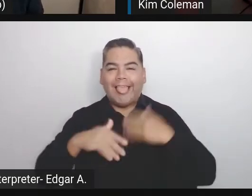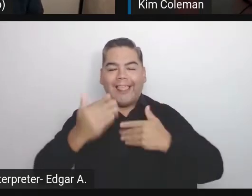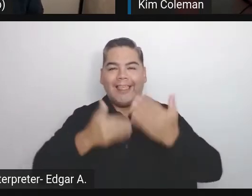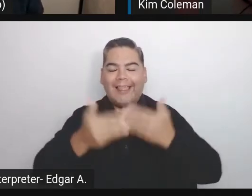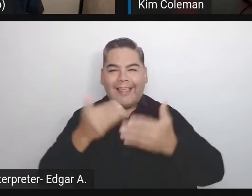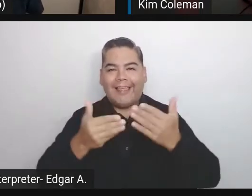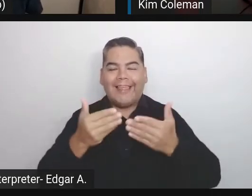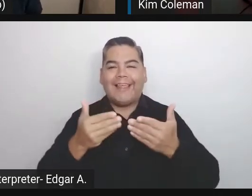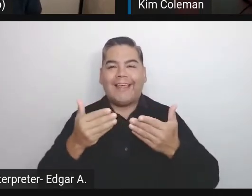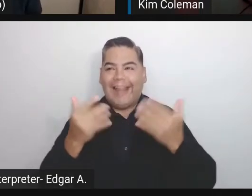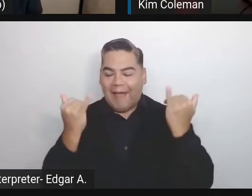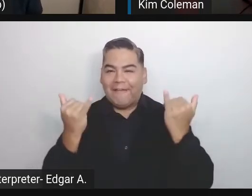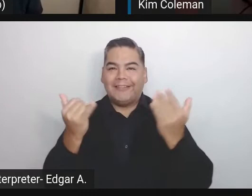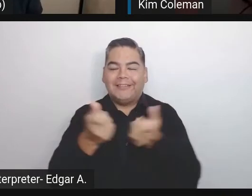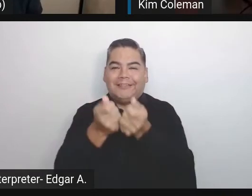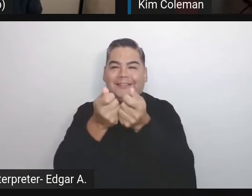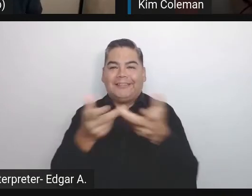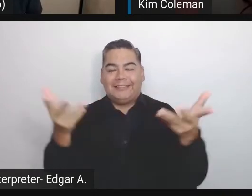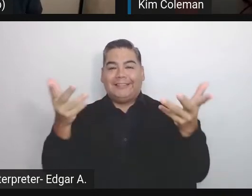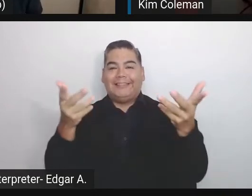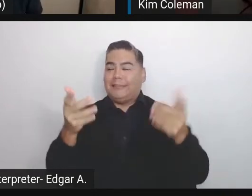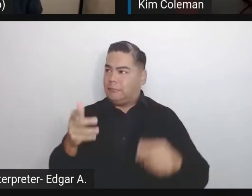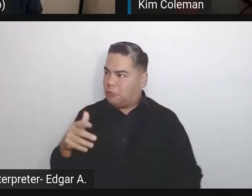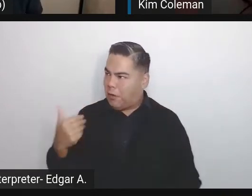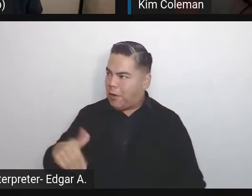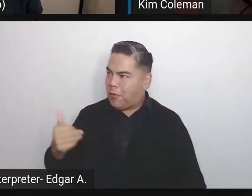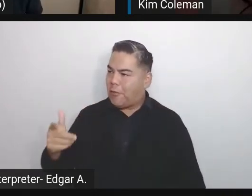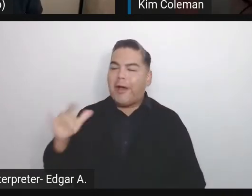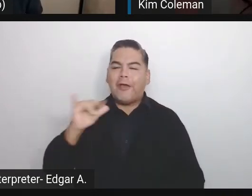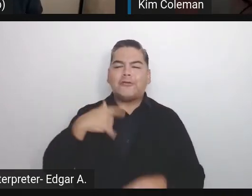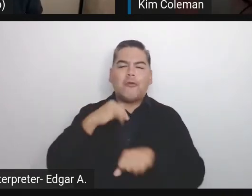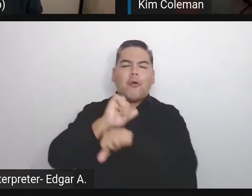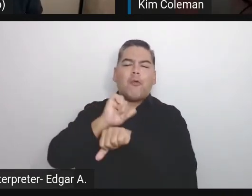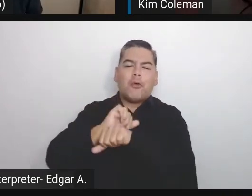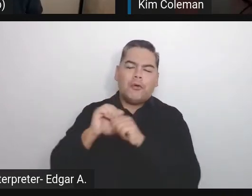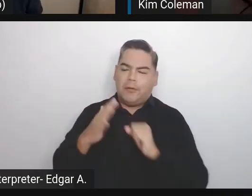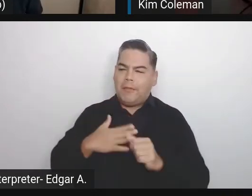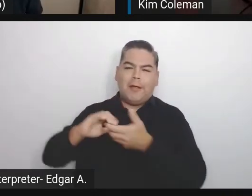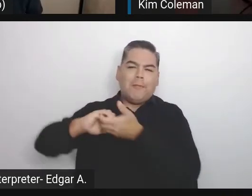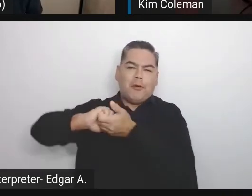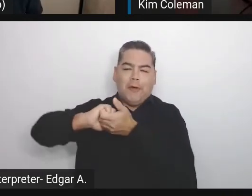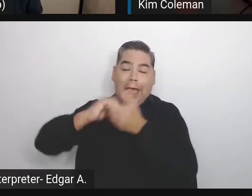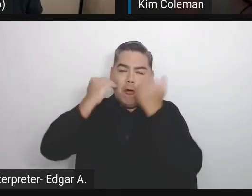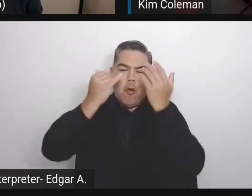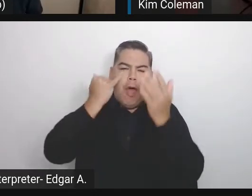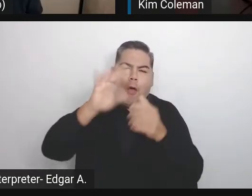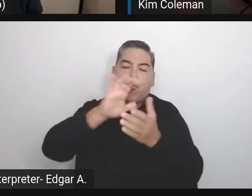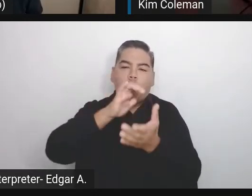It's cool. I also work with my partner. I don't know how involved your wife is in the newsletter ongoing